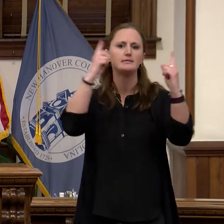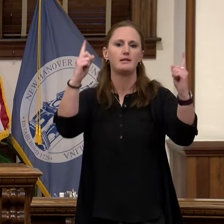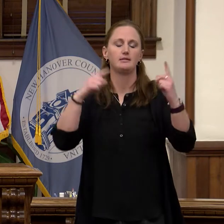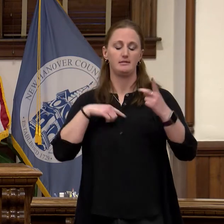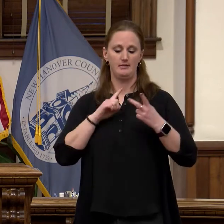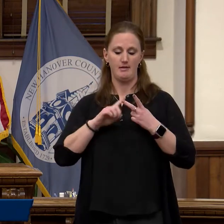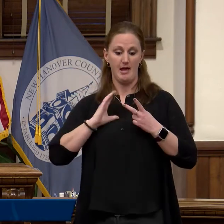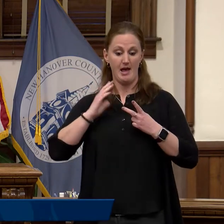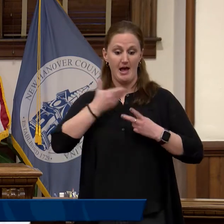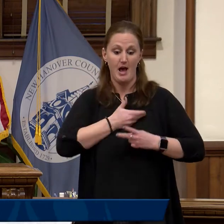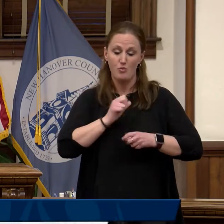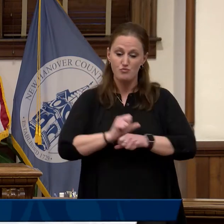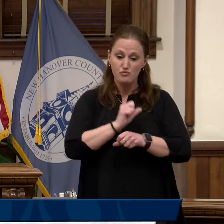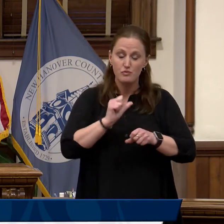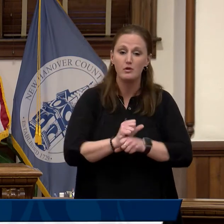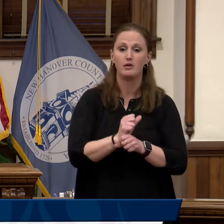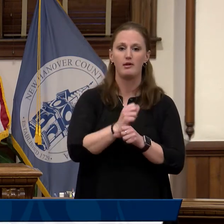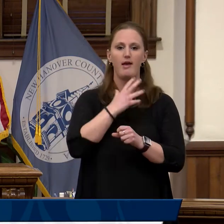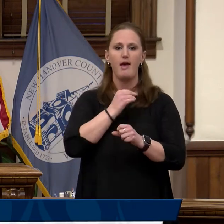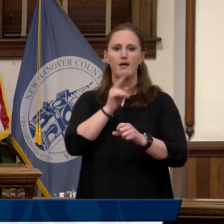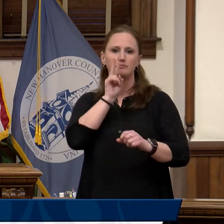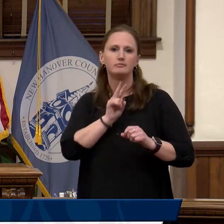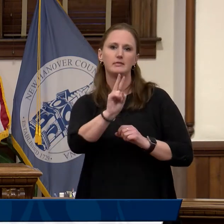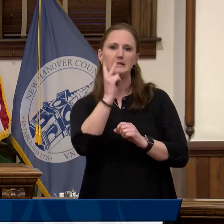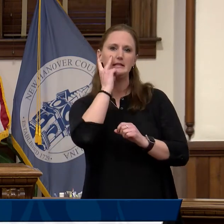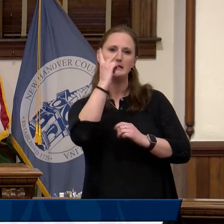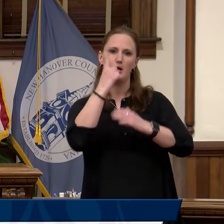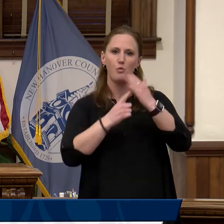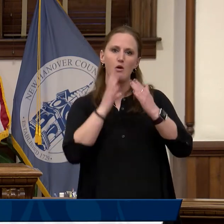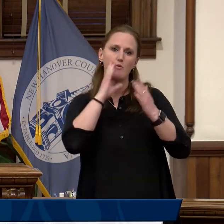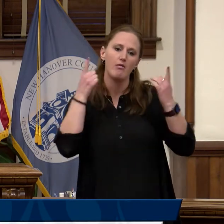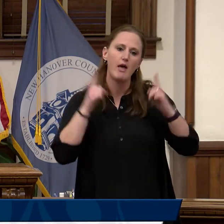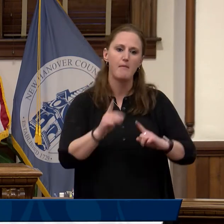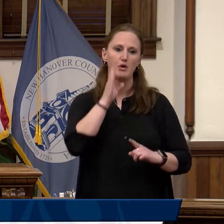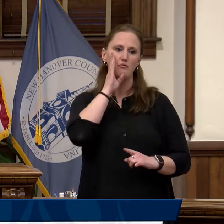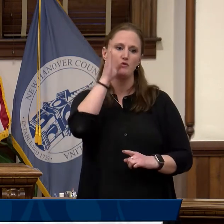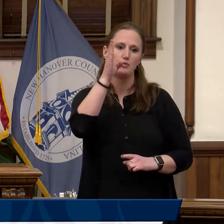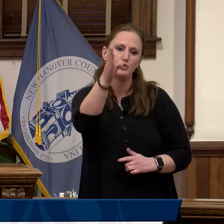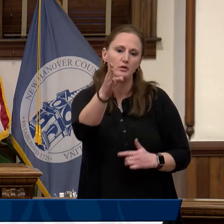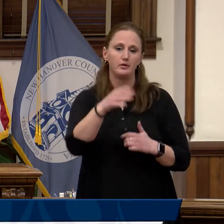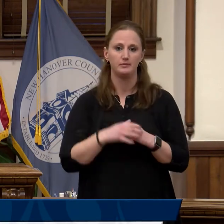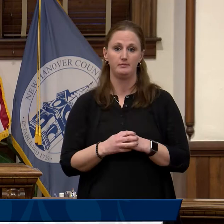the future and the important initiatives on our horizon. The state of the county